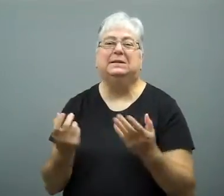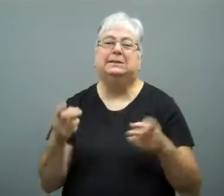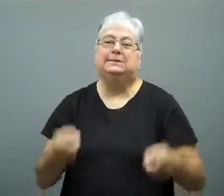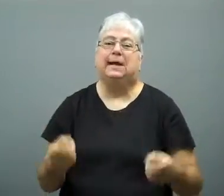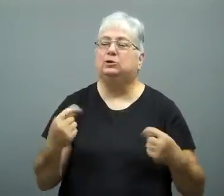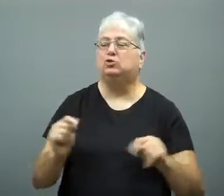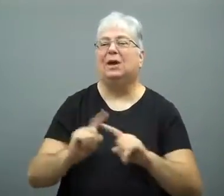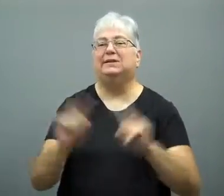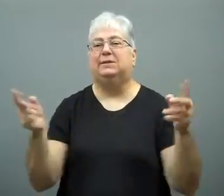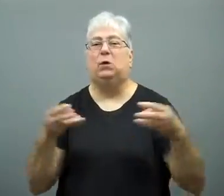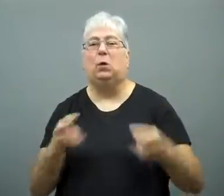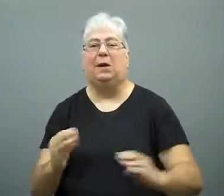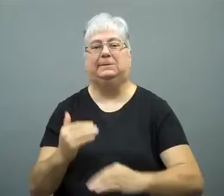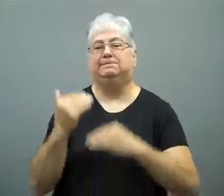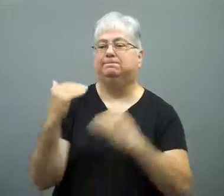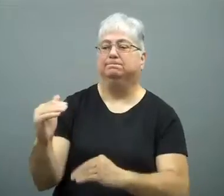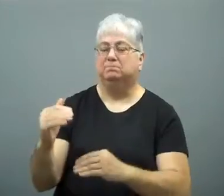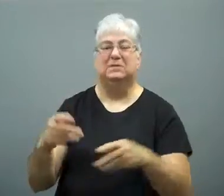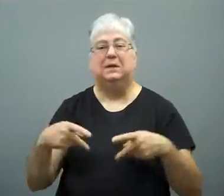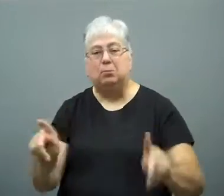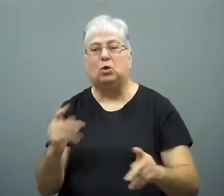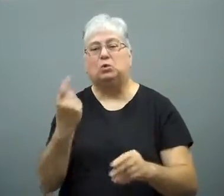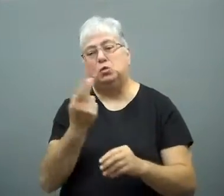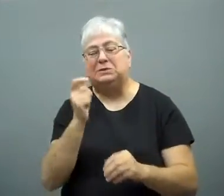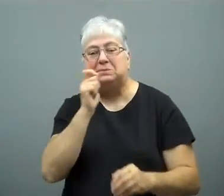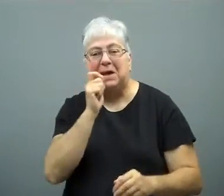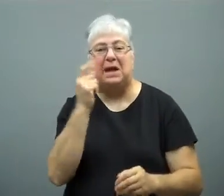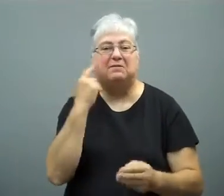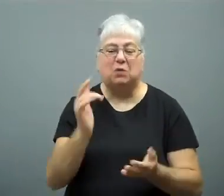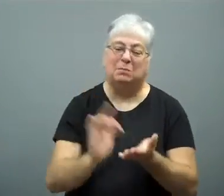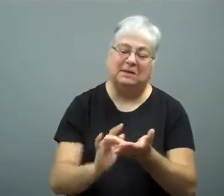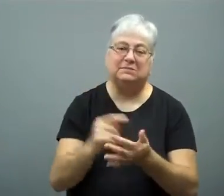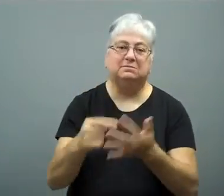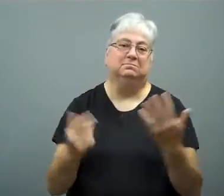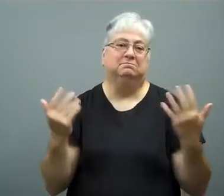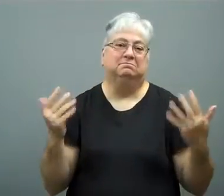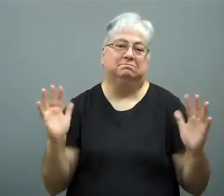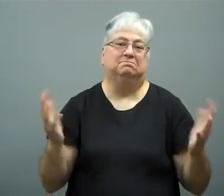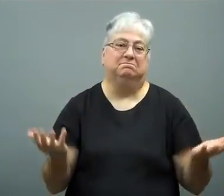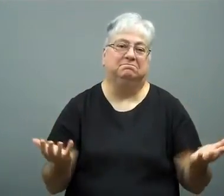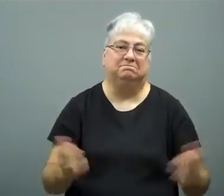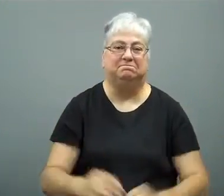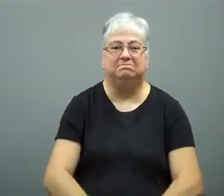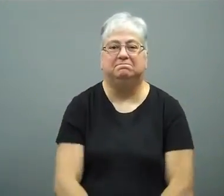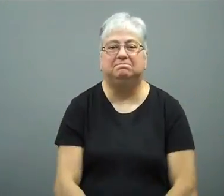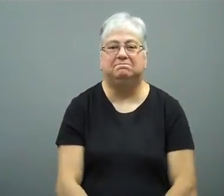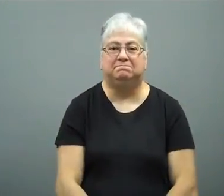and decided to take a different approach with restrictions on medical use.